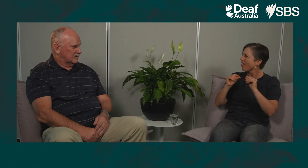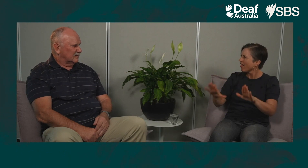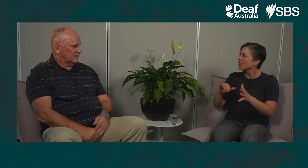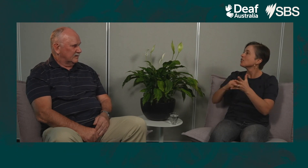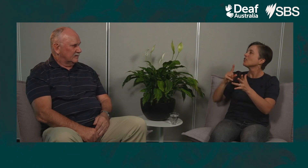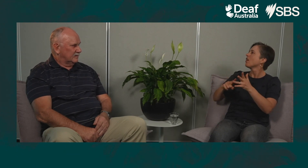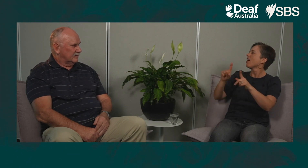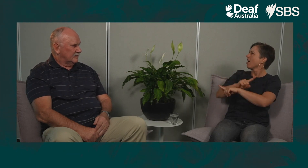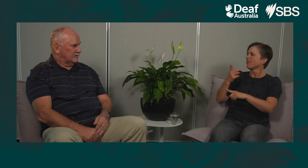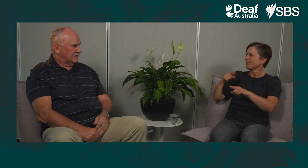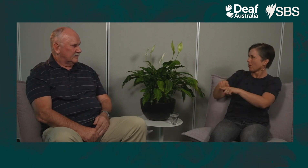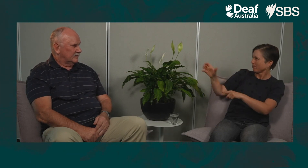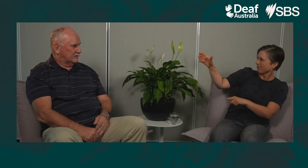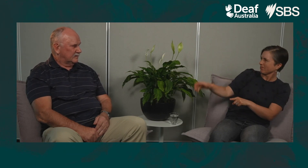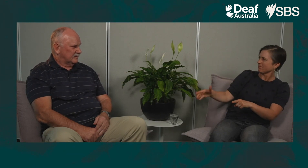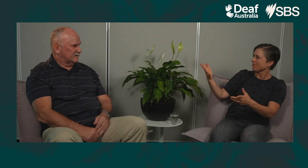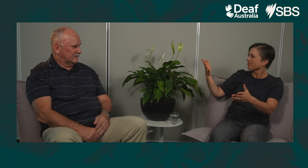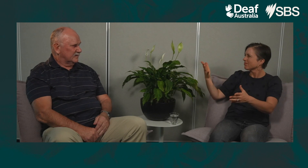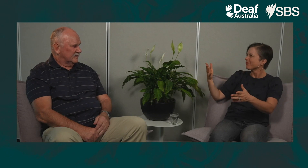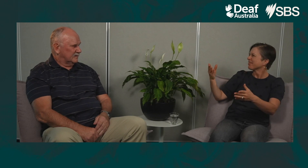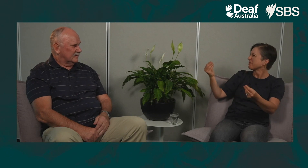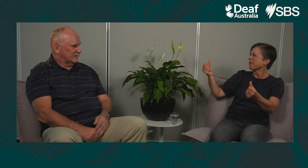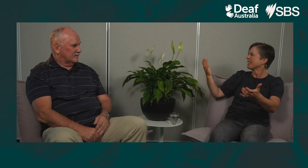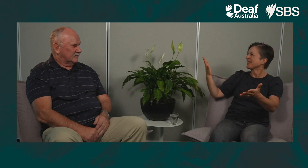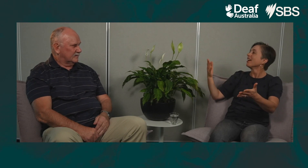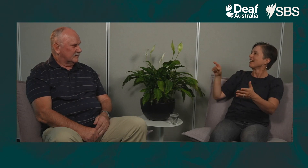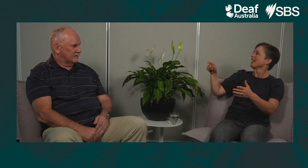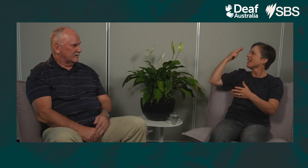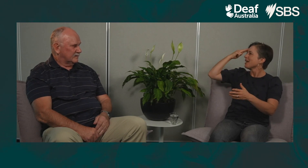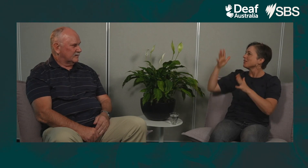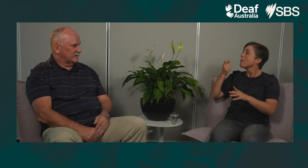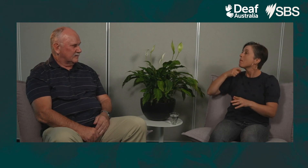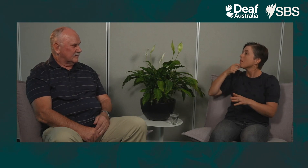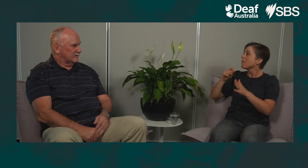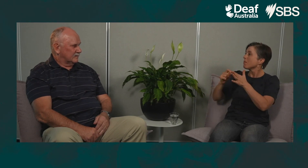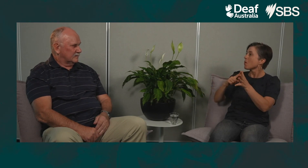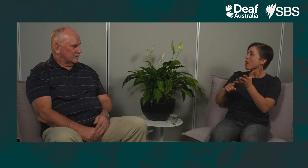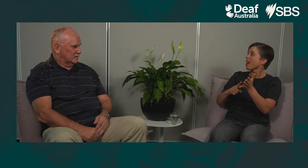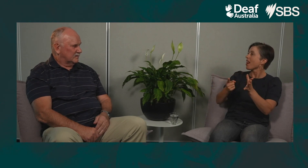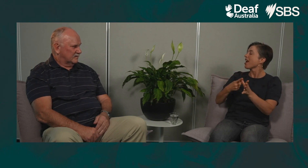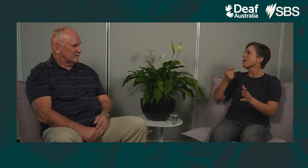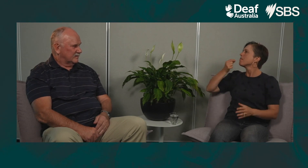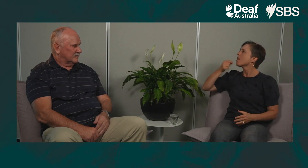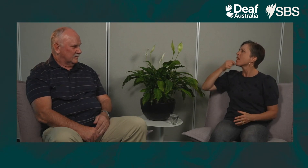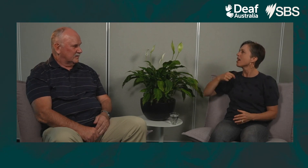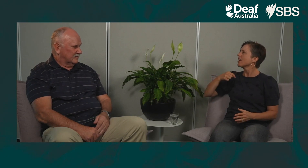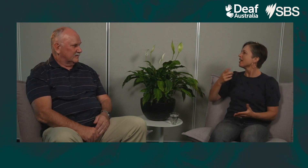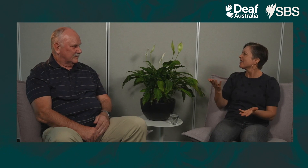the name sign has changed to reflect a person’s initials or character. Paula Thornton for example, has a sign name not related